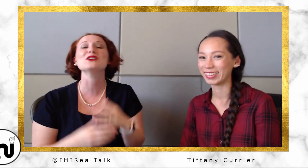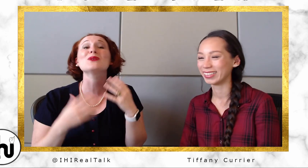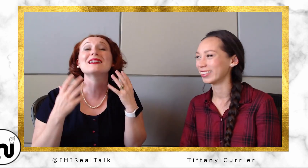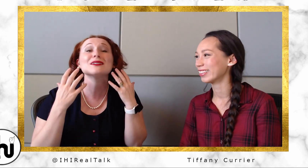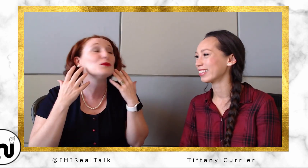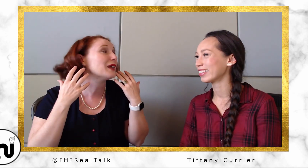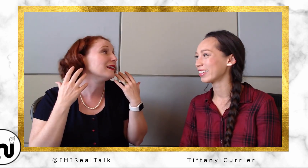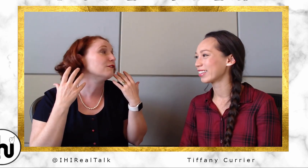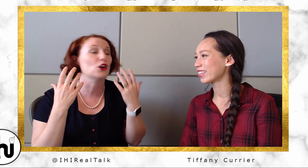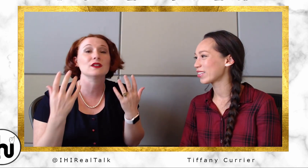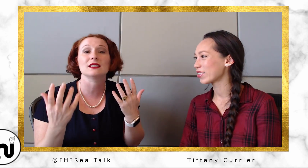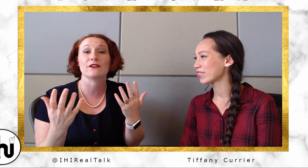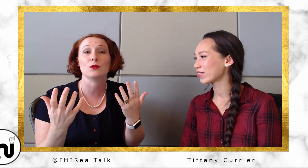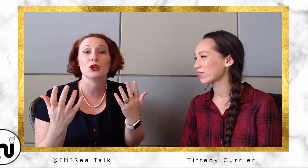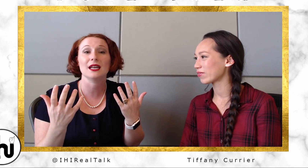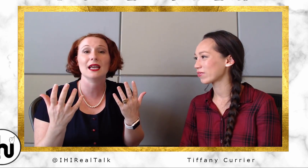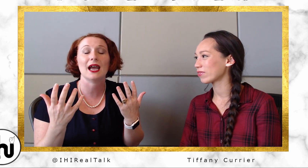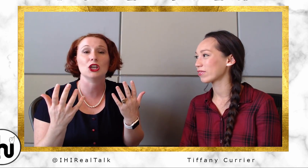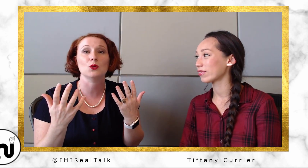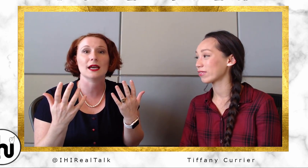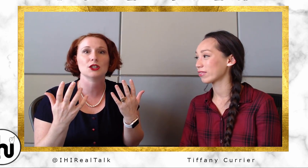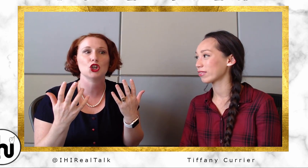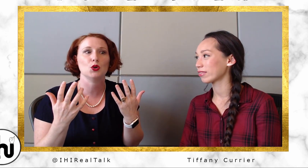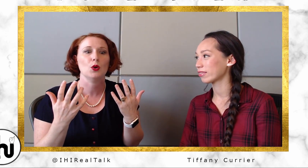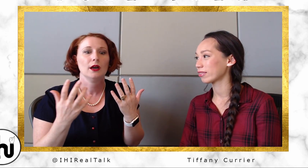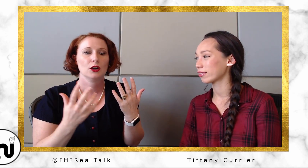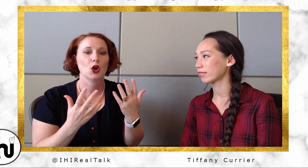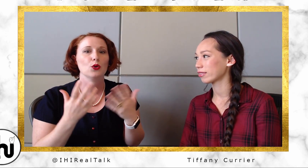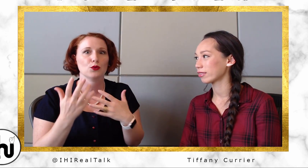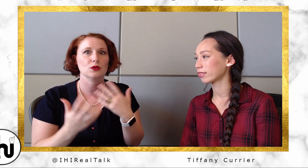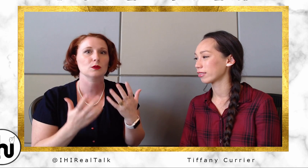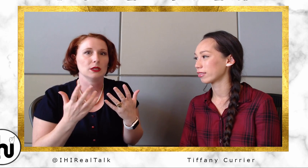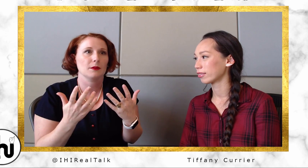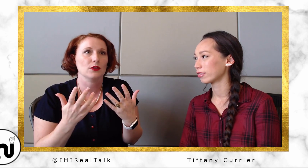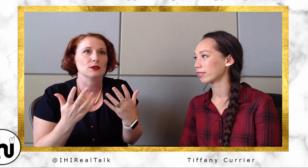But you get to get involved in the Deaf community, and you get to go through some of those like